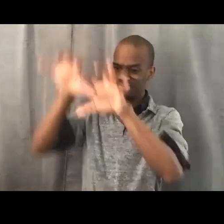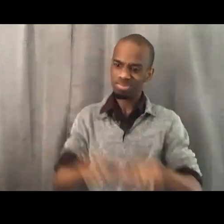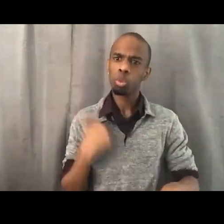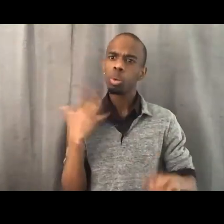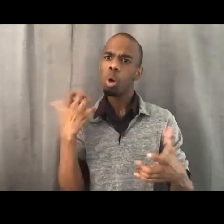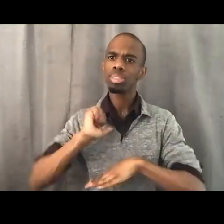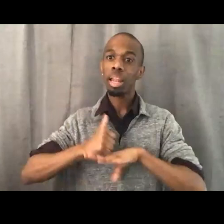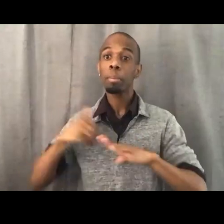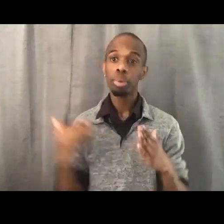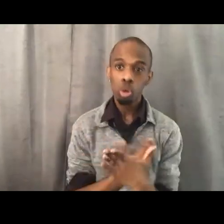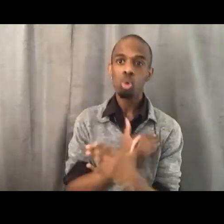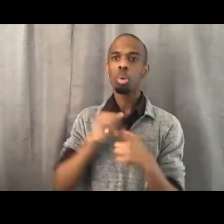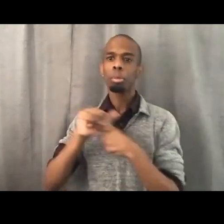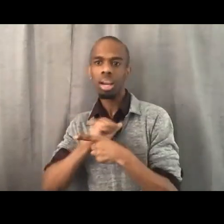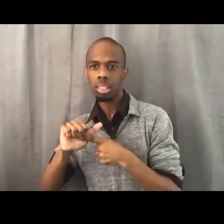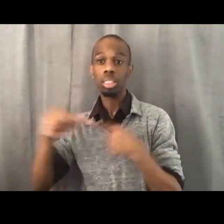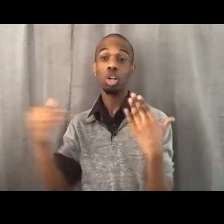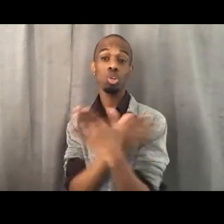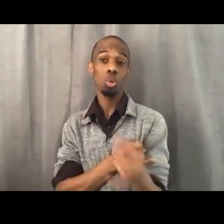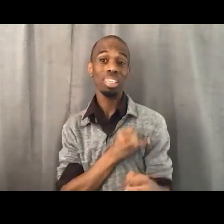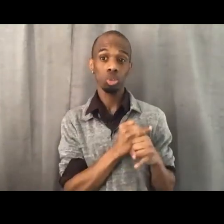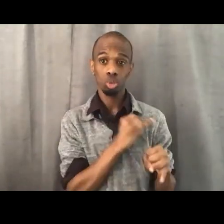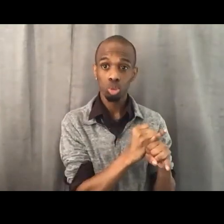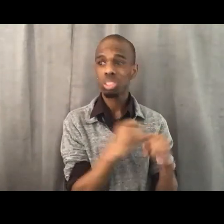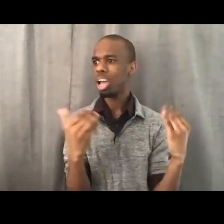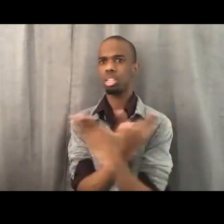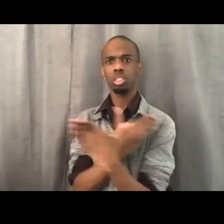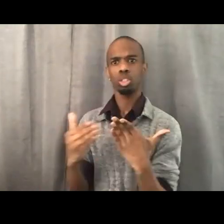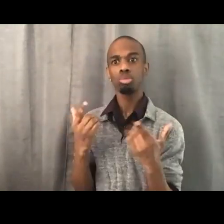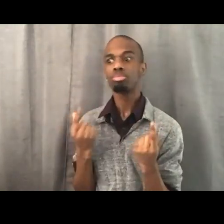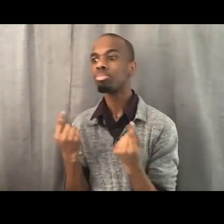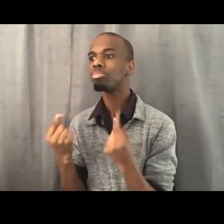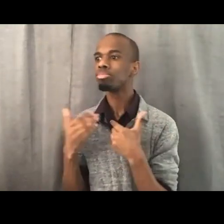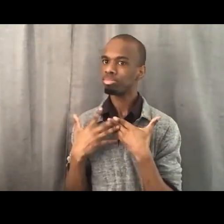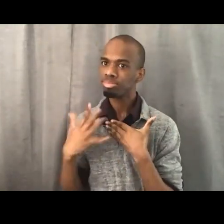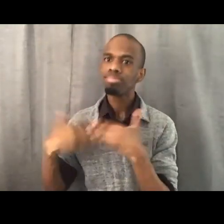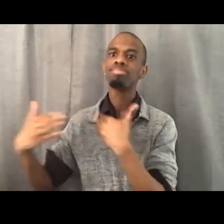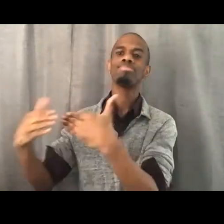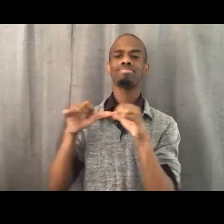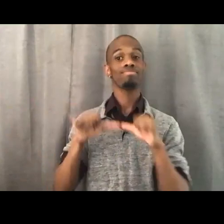And that's what Black Power becomes. And so it's important to remember also though,